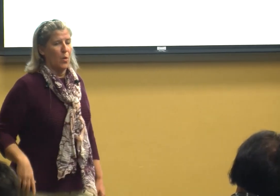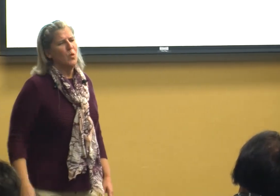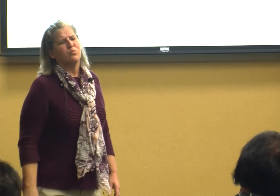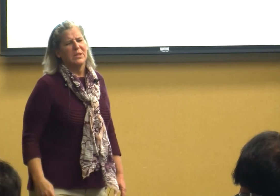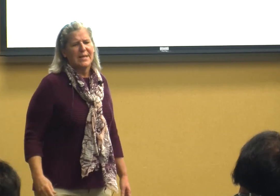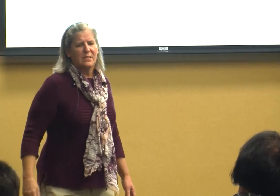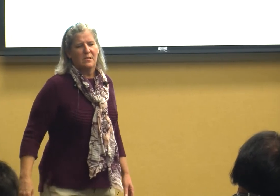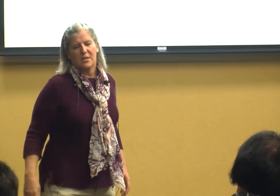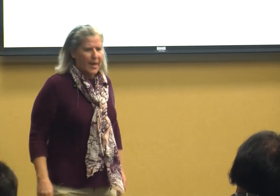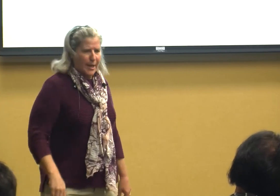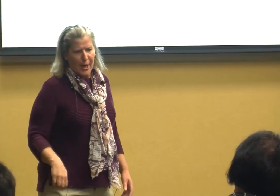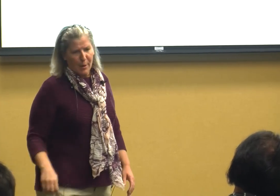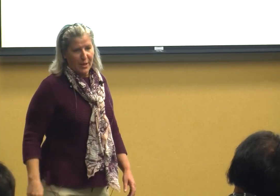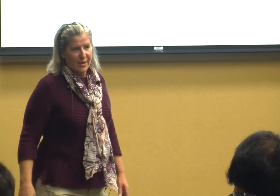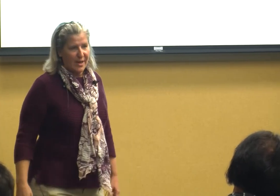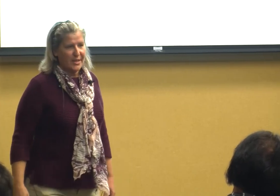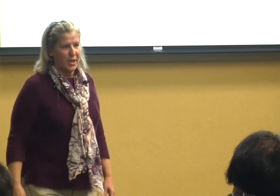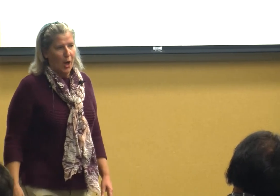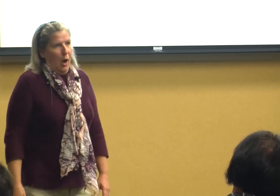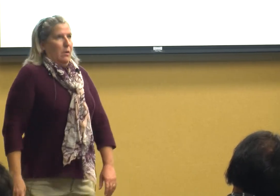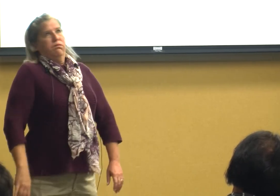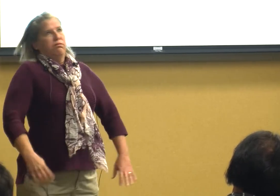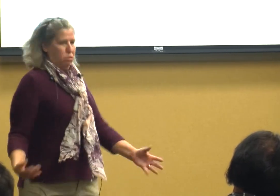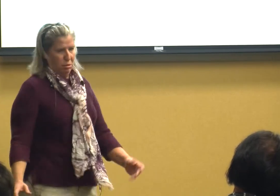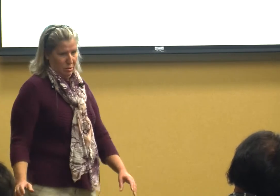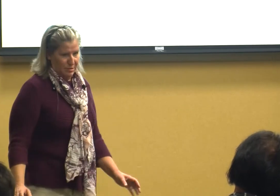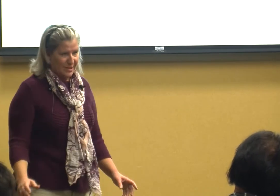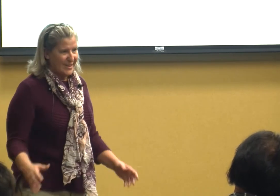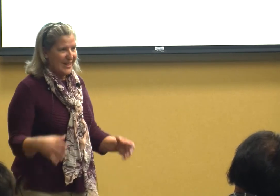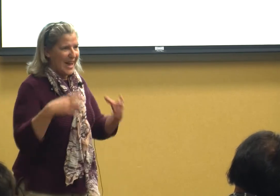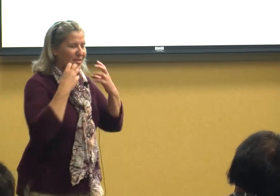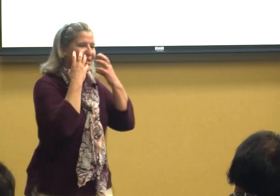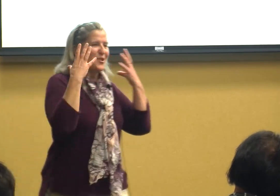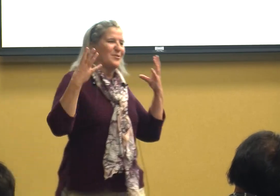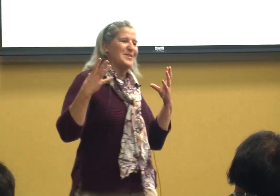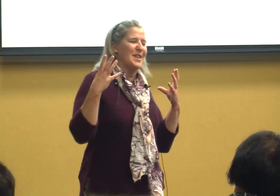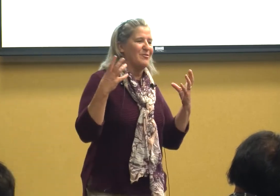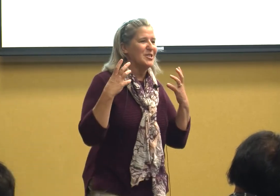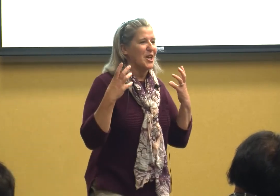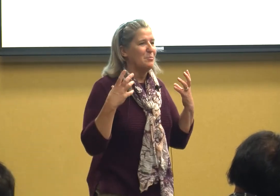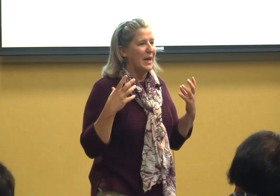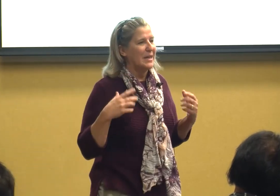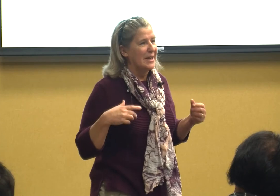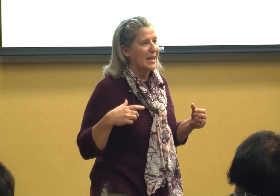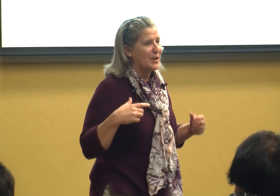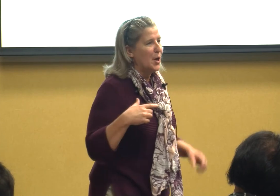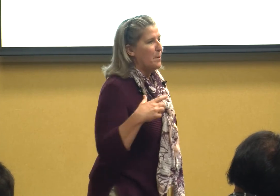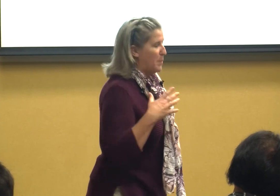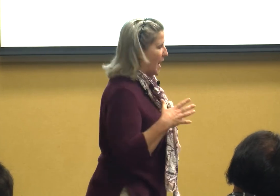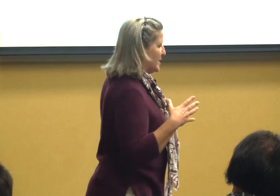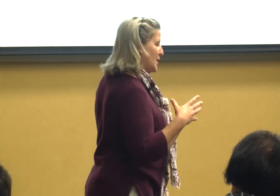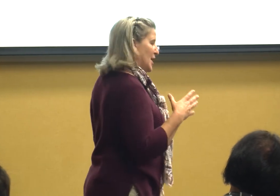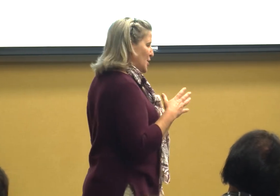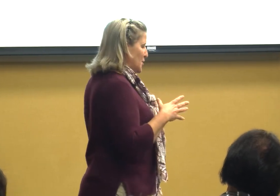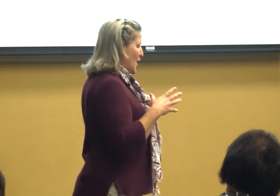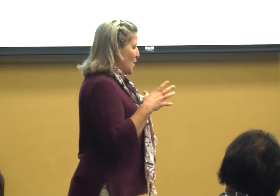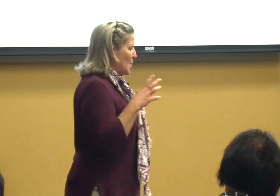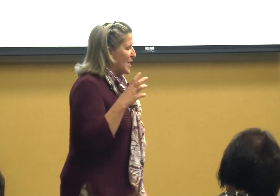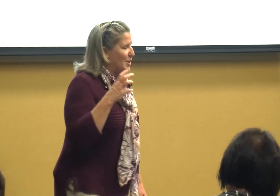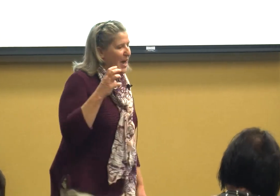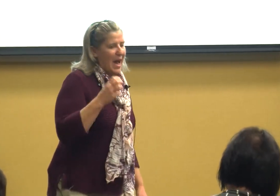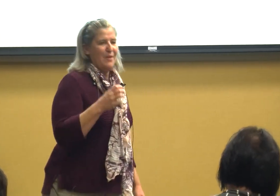oh let's suck it up and she and then turn this lovely shade of pink again but you know you have